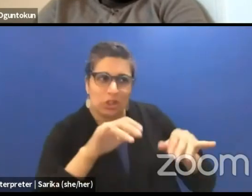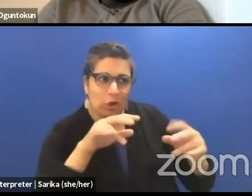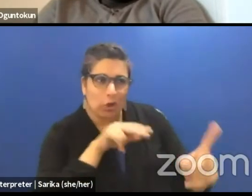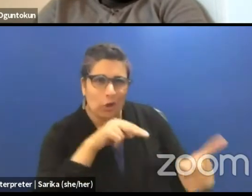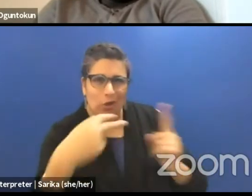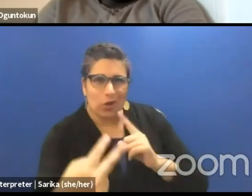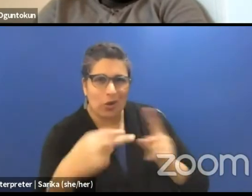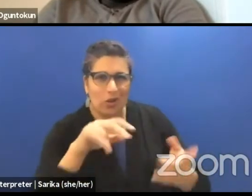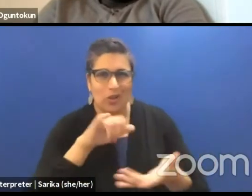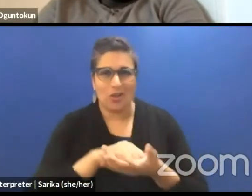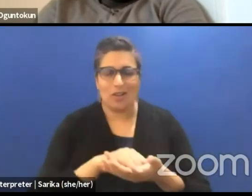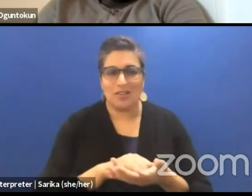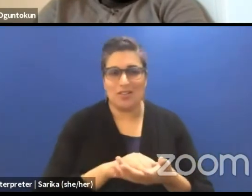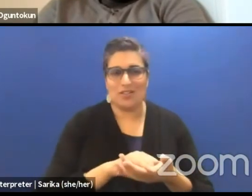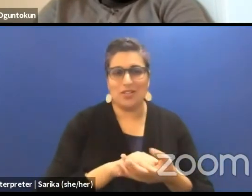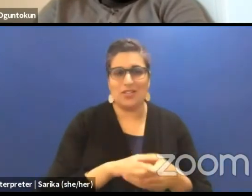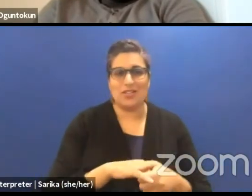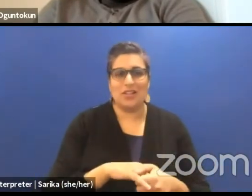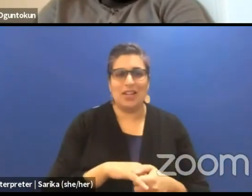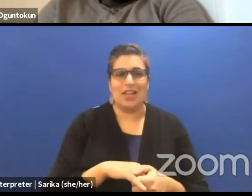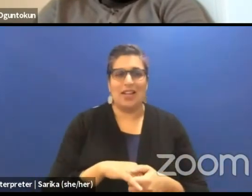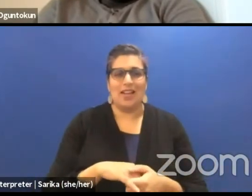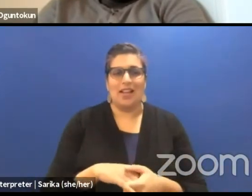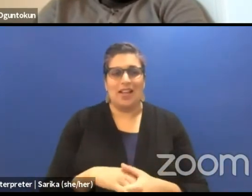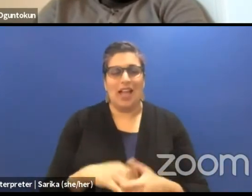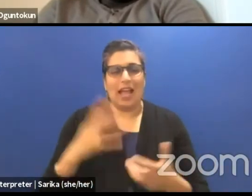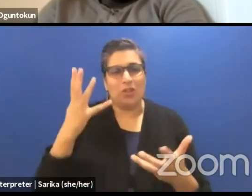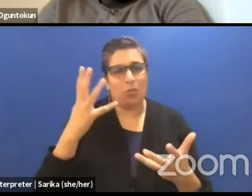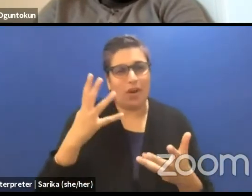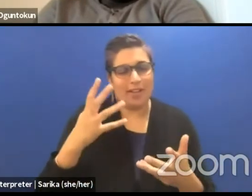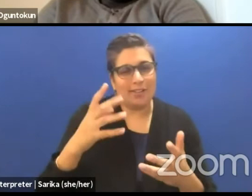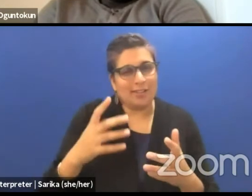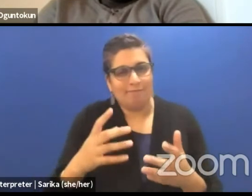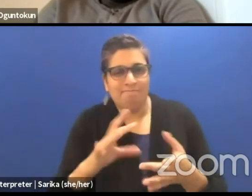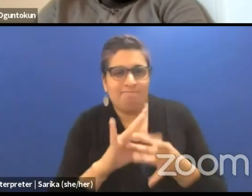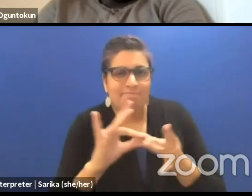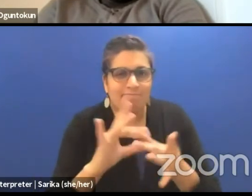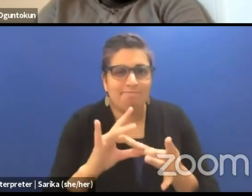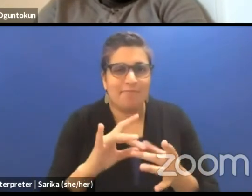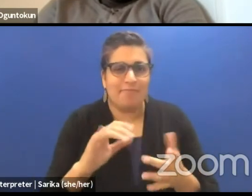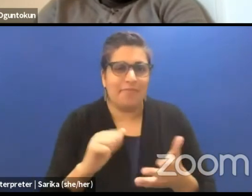I think the word I'm putting on the table today is really that idea of nuance dramaturgy or dramaturgy of nuance.